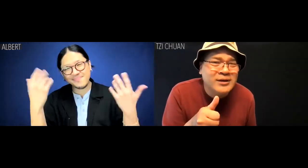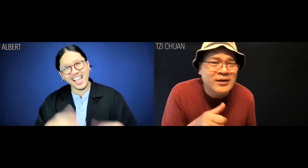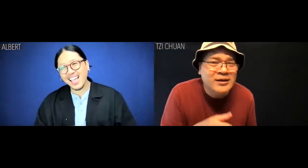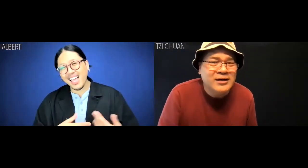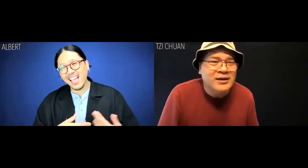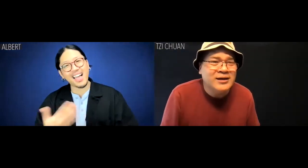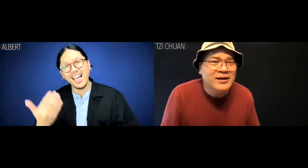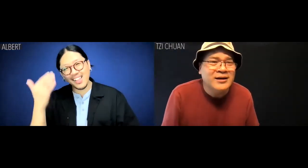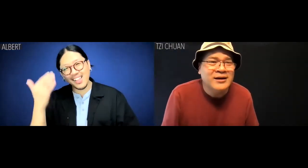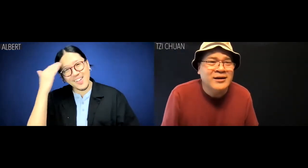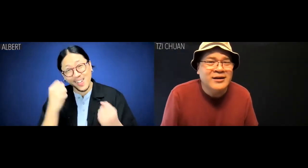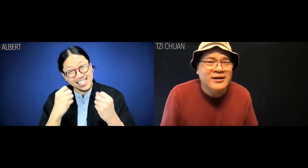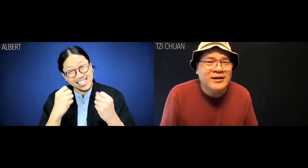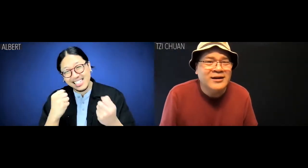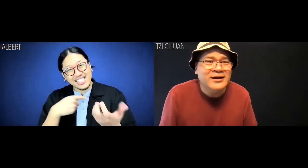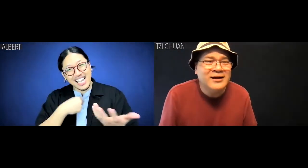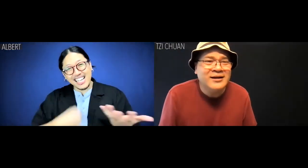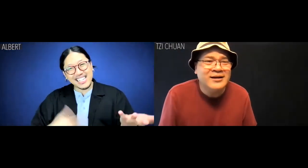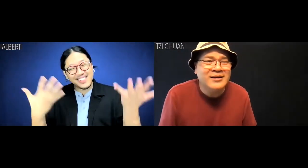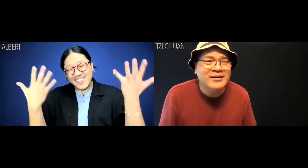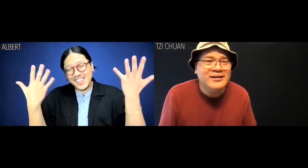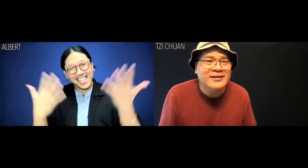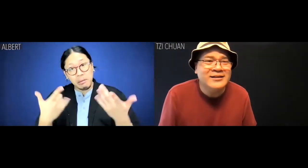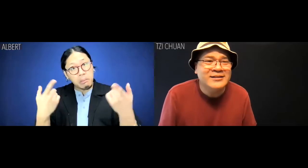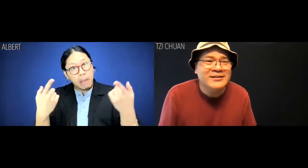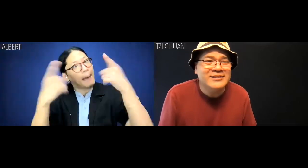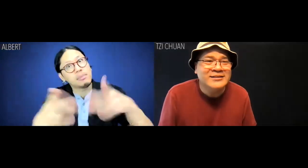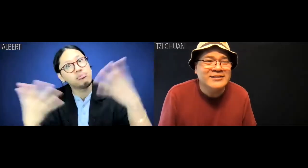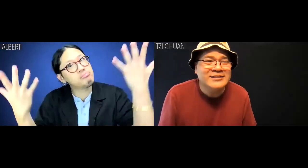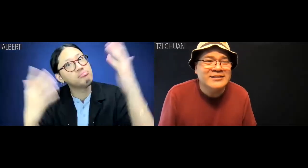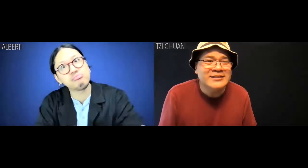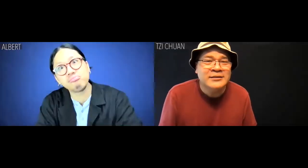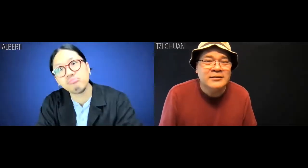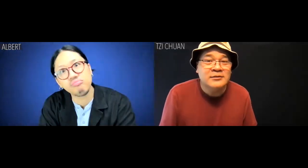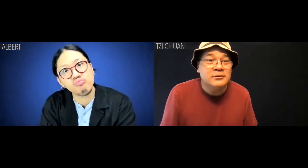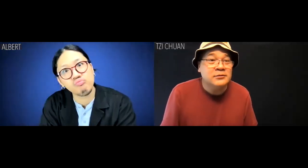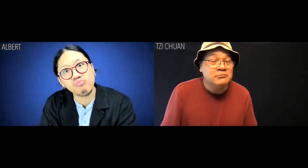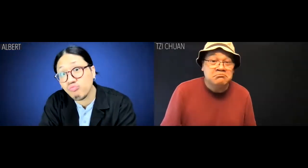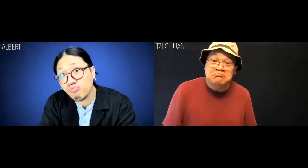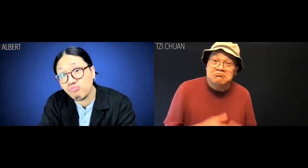Albert: -- speak Chinese. I know, but it happened.